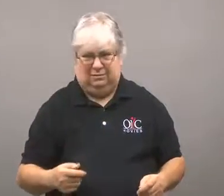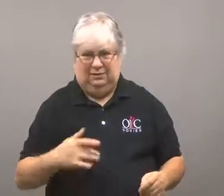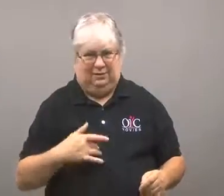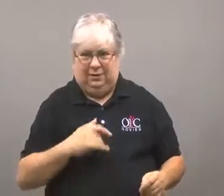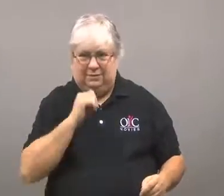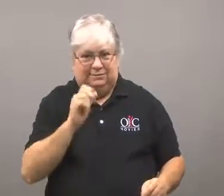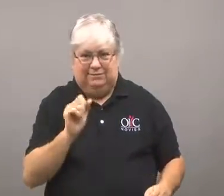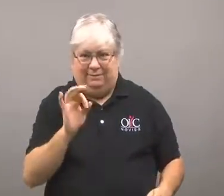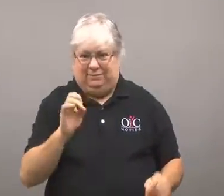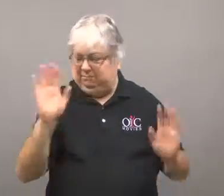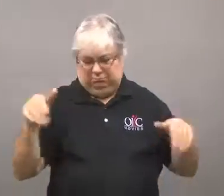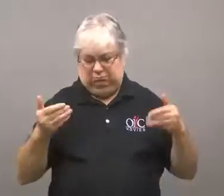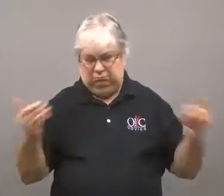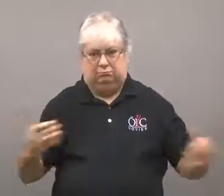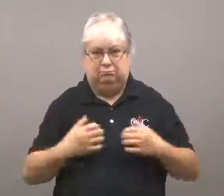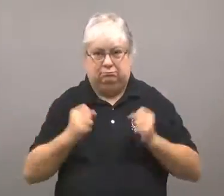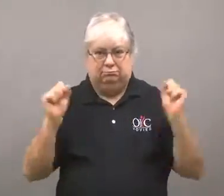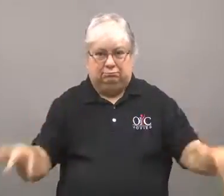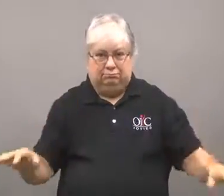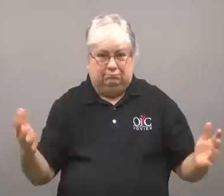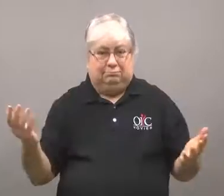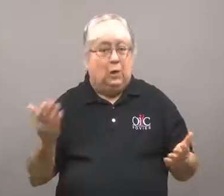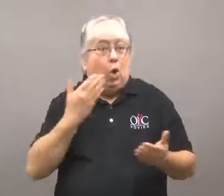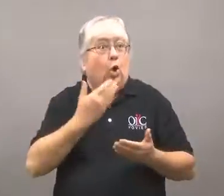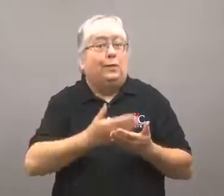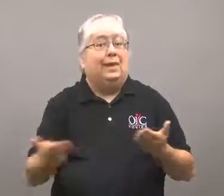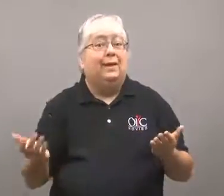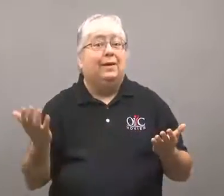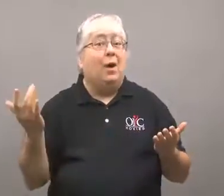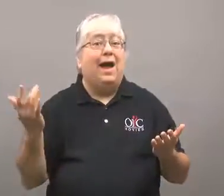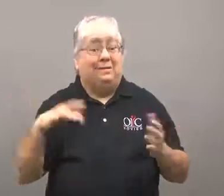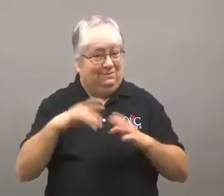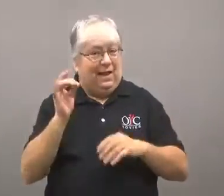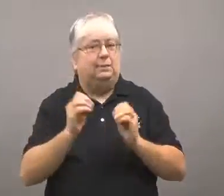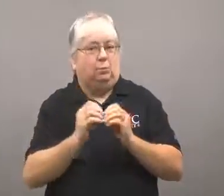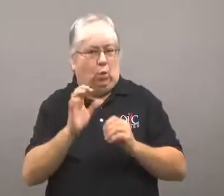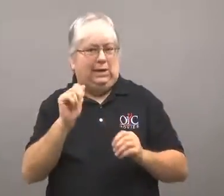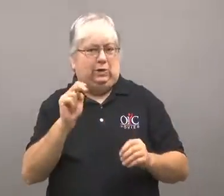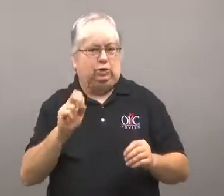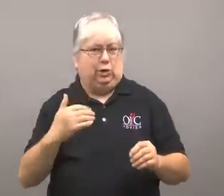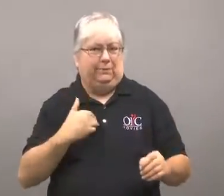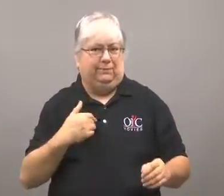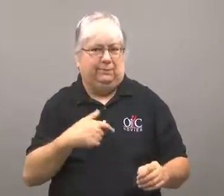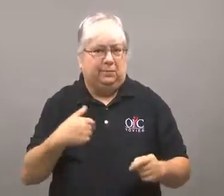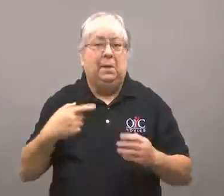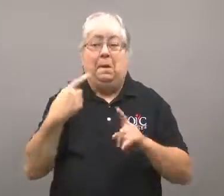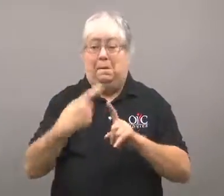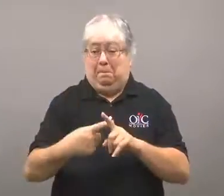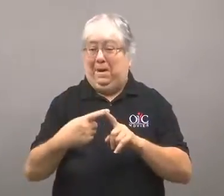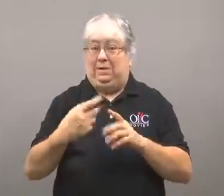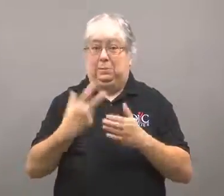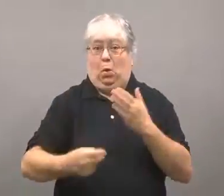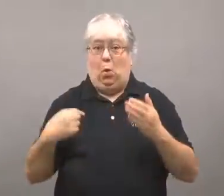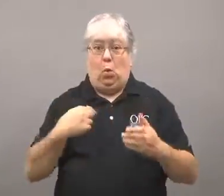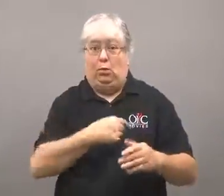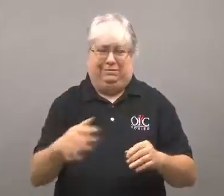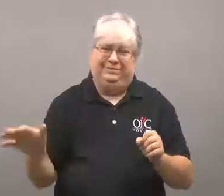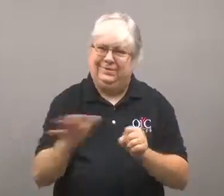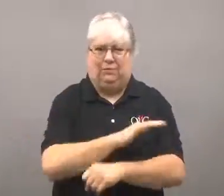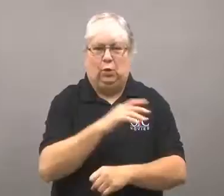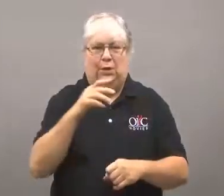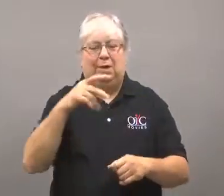It was also two different types of cancer. Surgery removed one, and radiation would take care of the other. I didn't like that at all. I didn't feel safe.